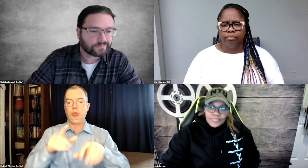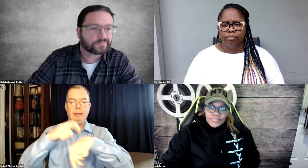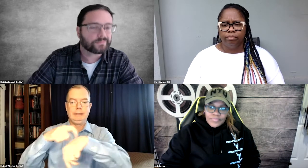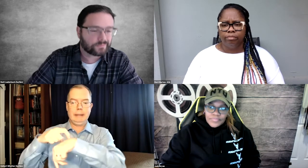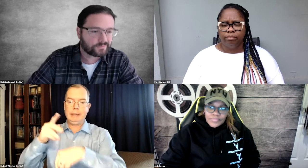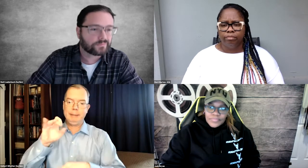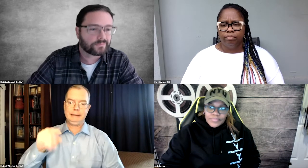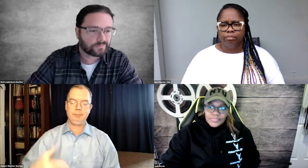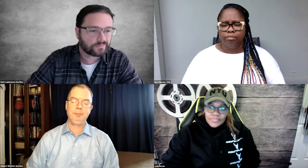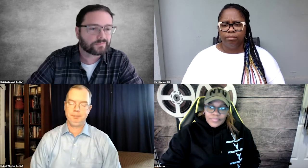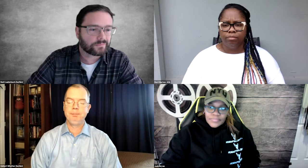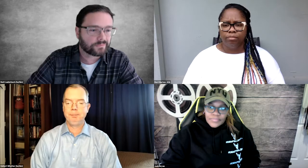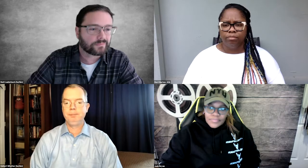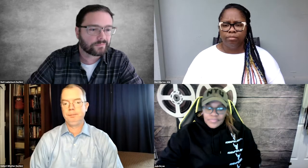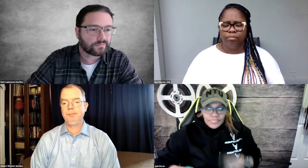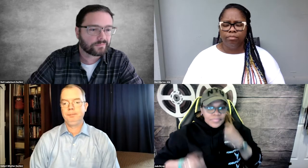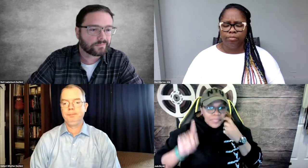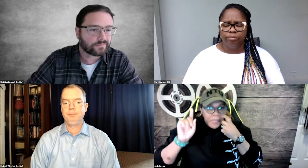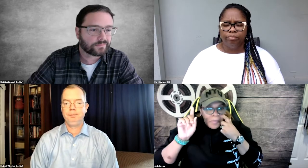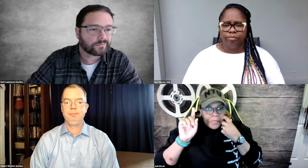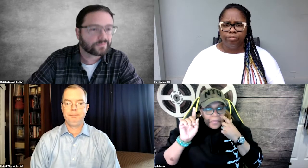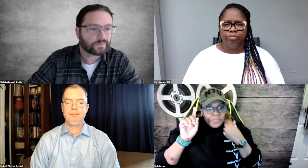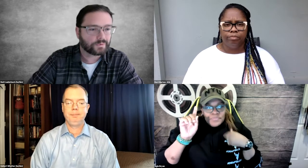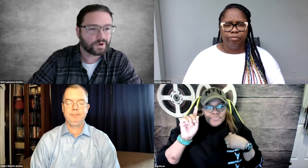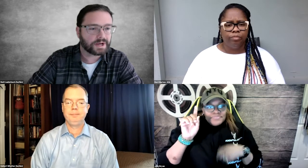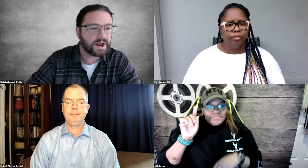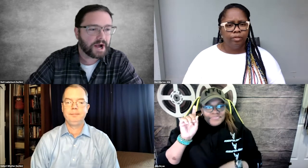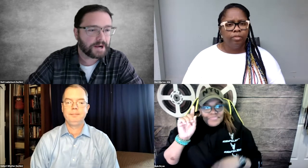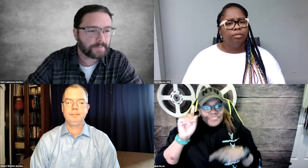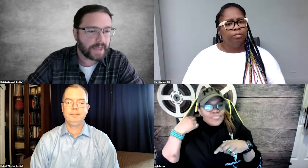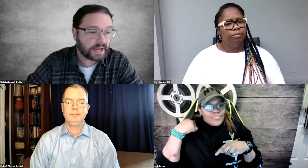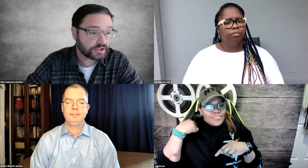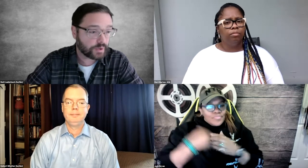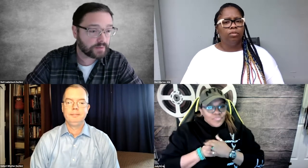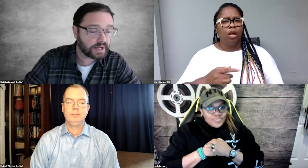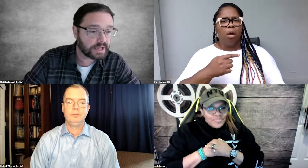because you wouldn't lose the timing and pacing that way. I just want to break in.